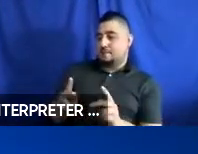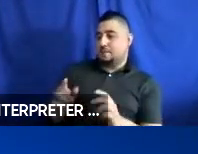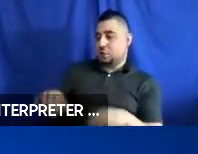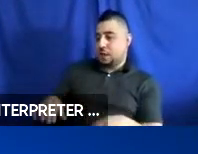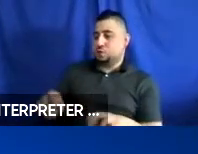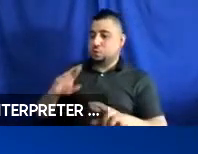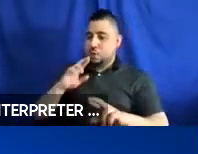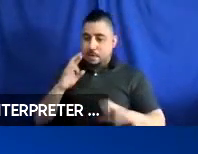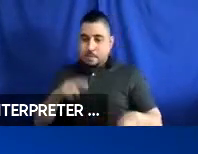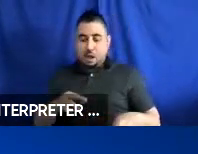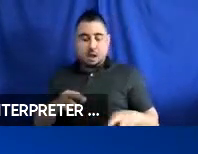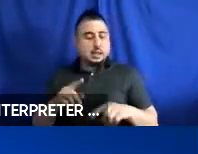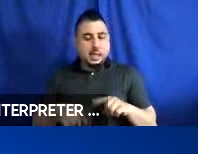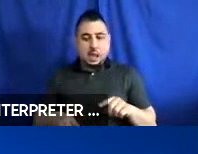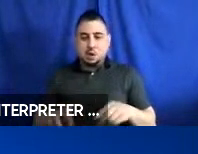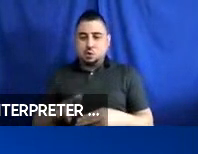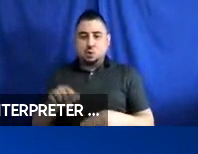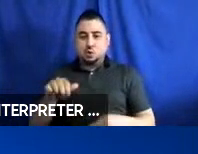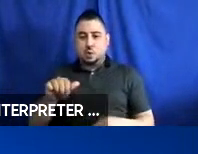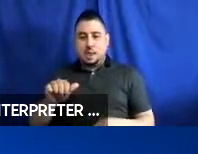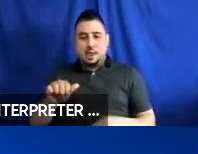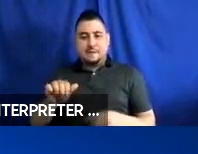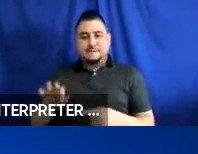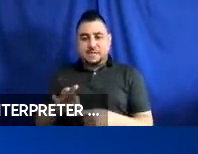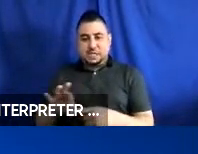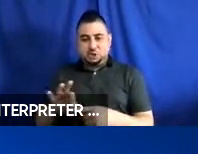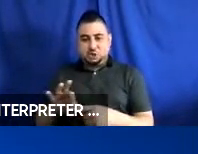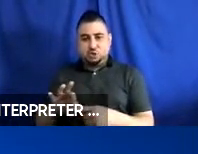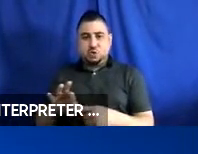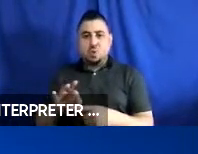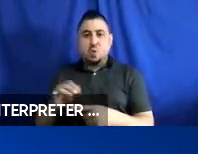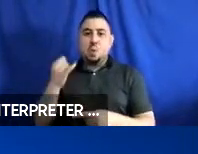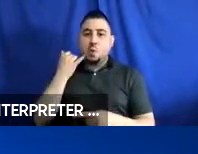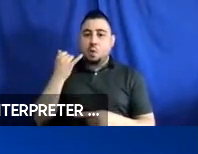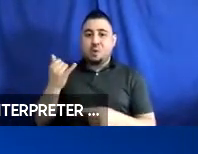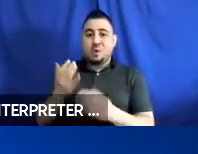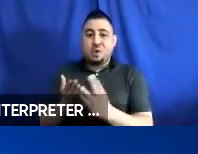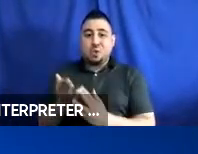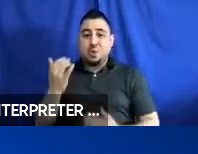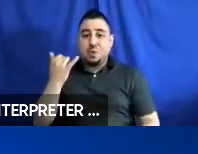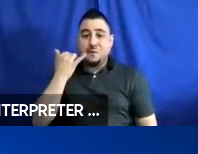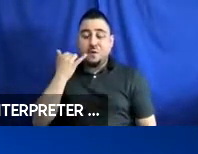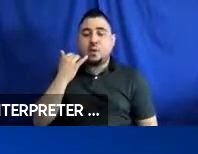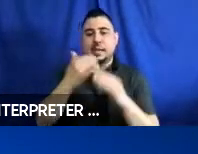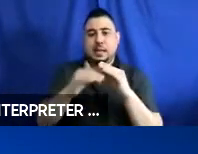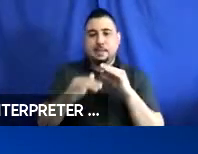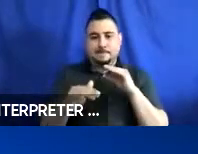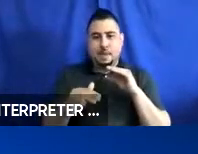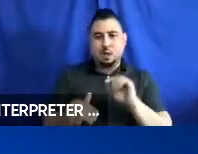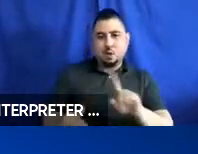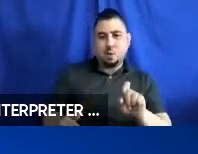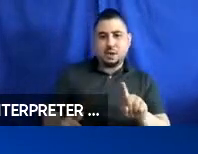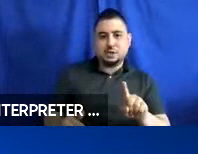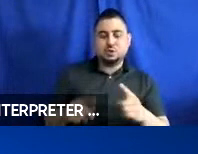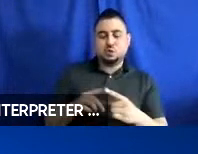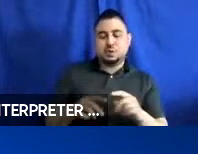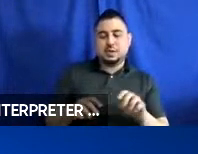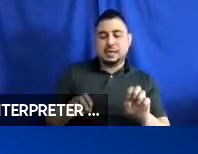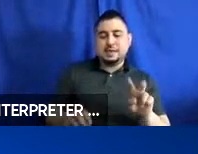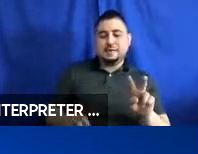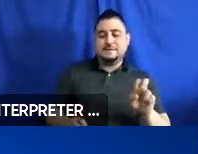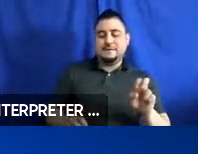unable to use the A/A feature, or if called in by phone, please email your question to: